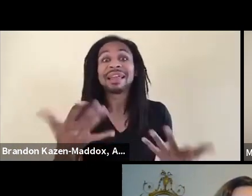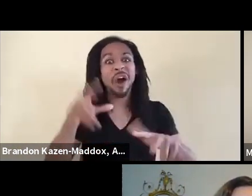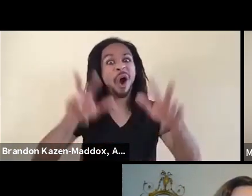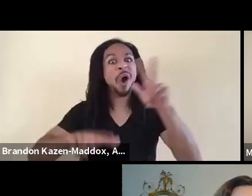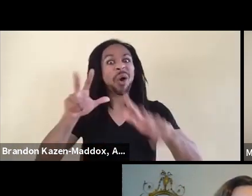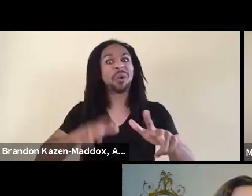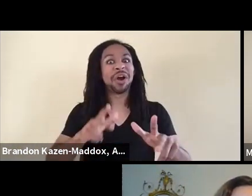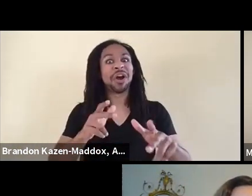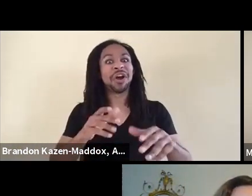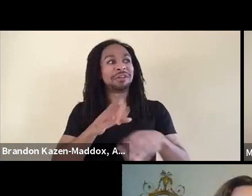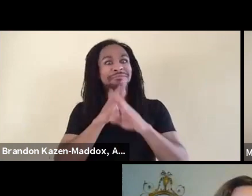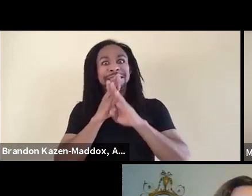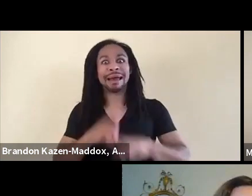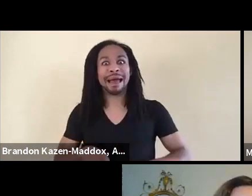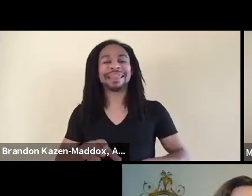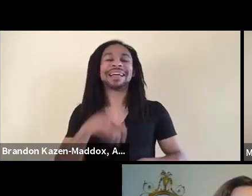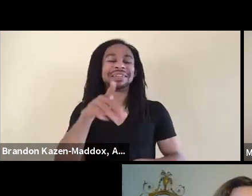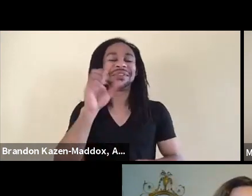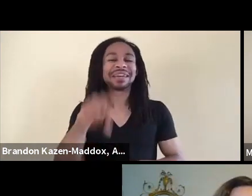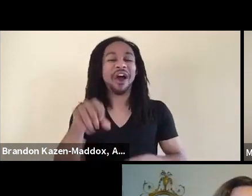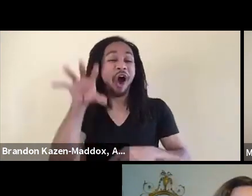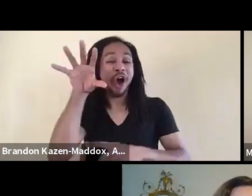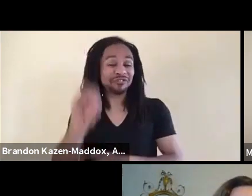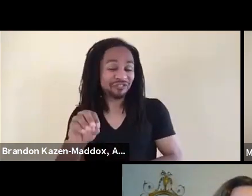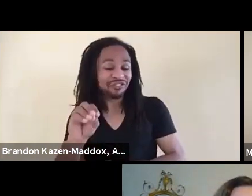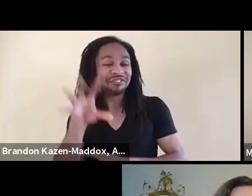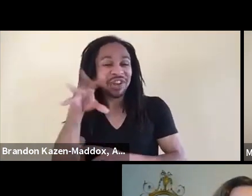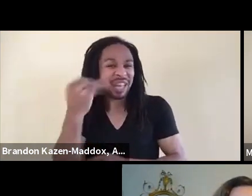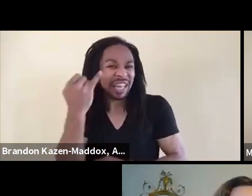you can turn off your videos, and we can just hold this virtual space for a moment.